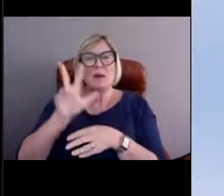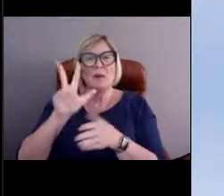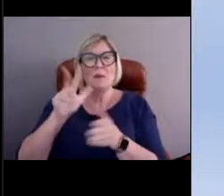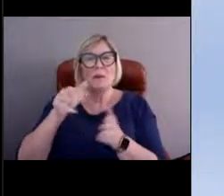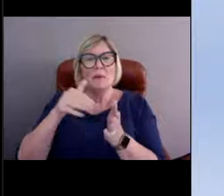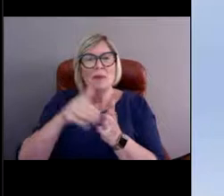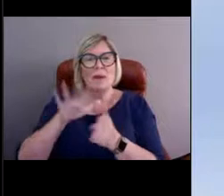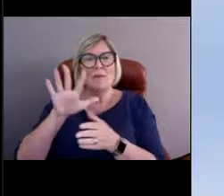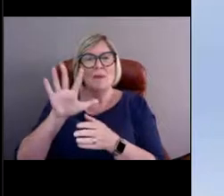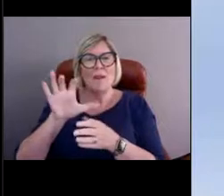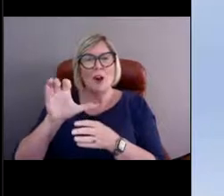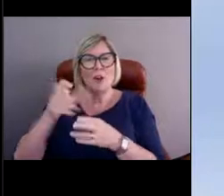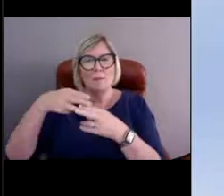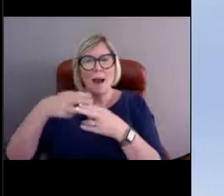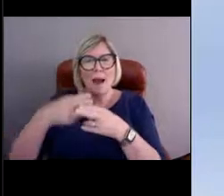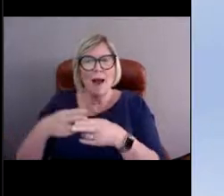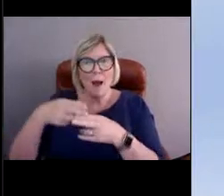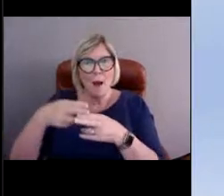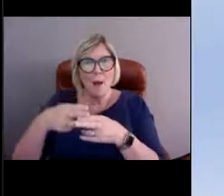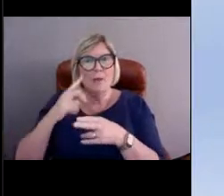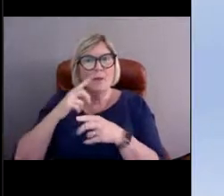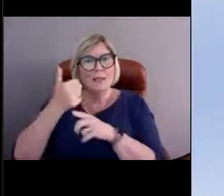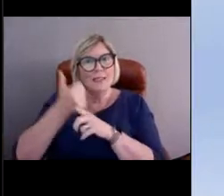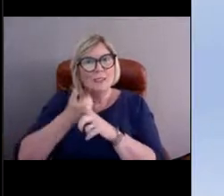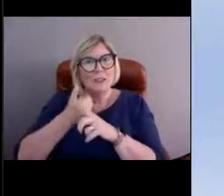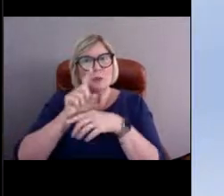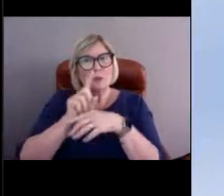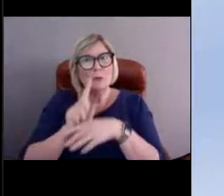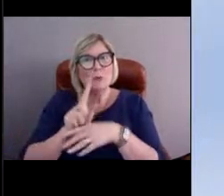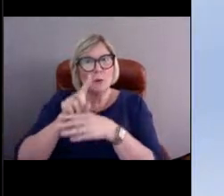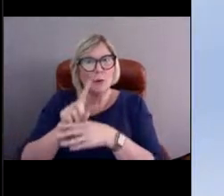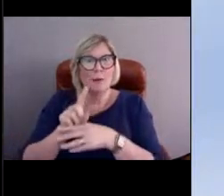[Nicole] Wow, that is huge.